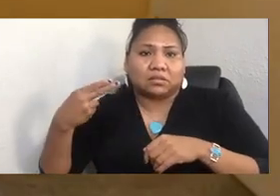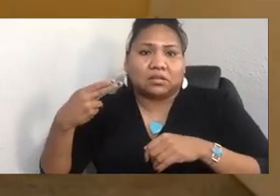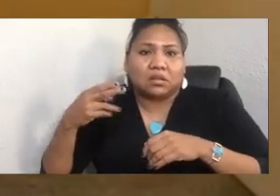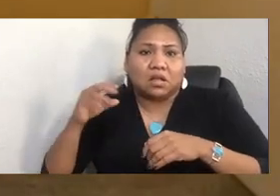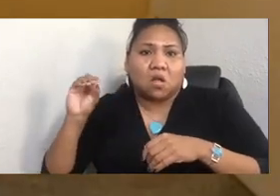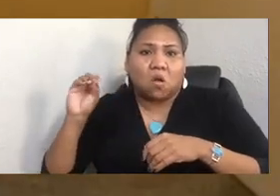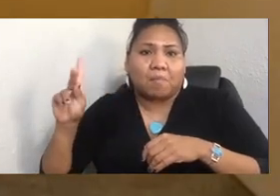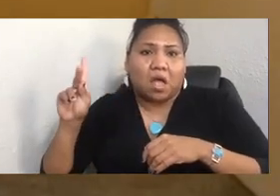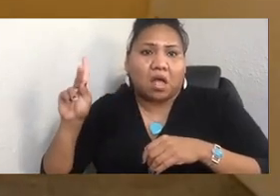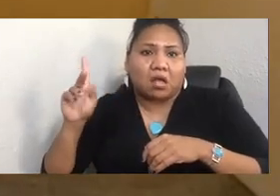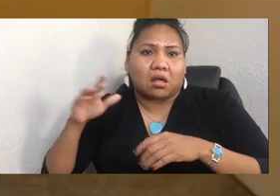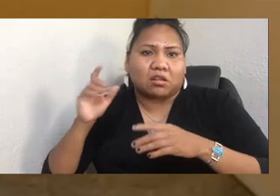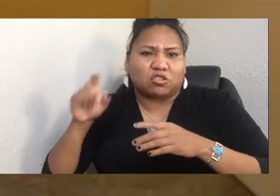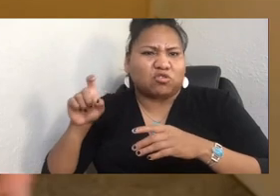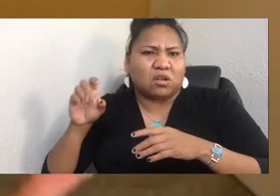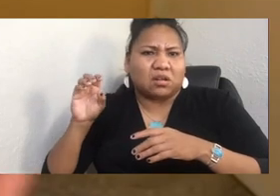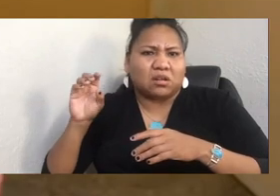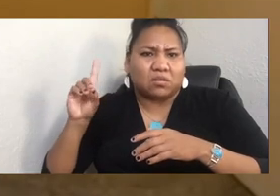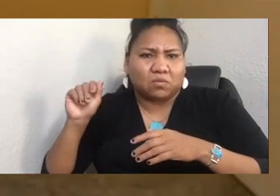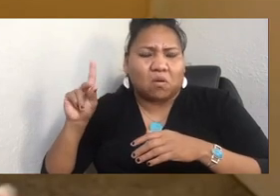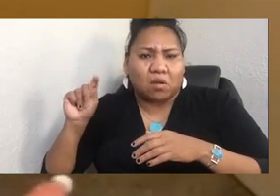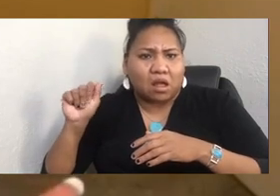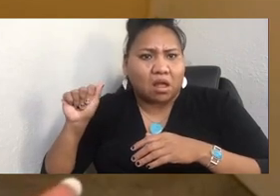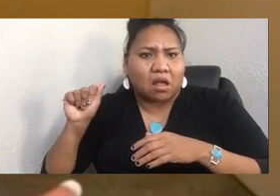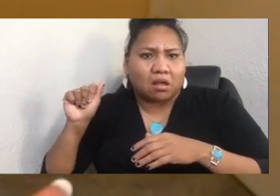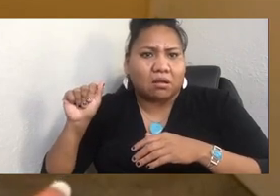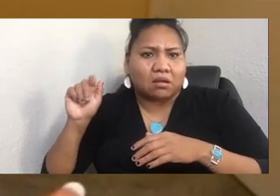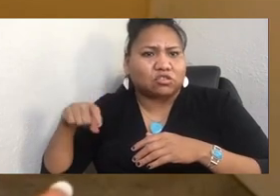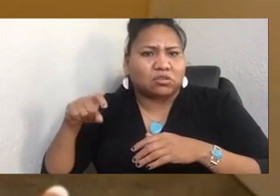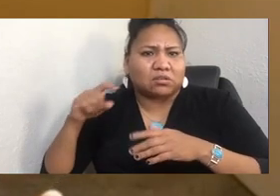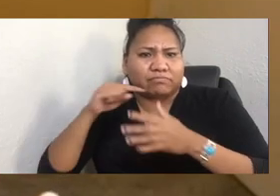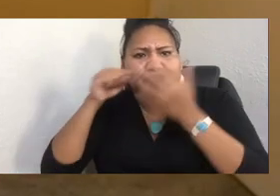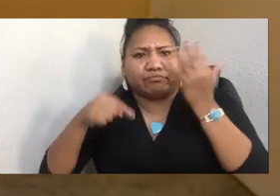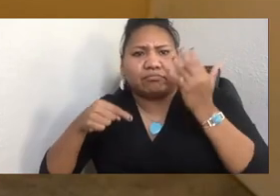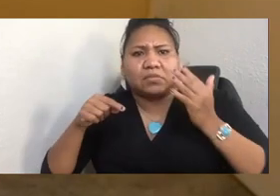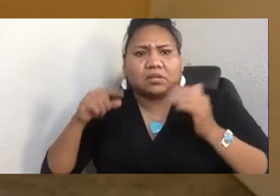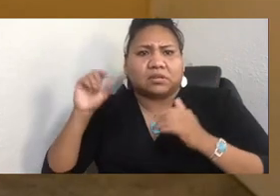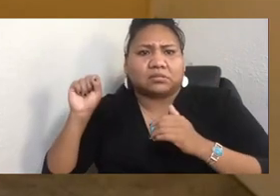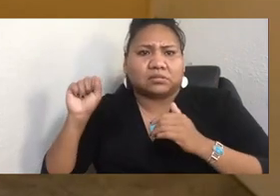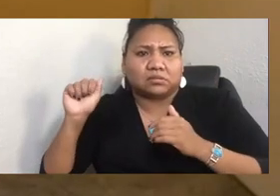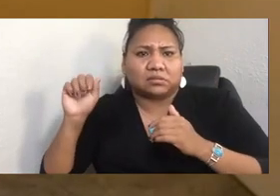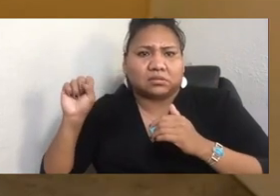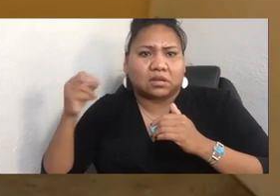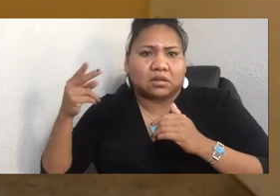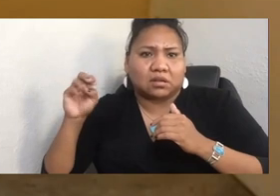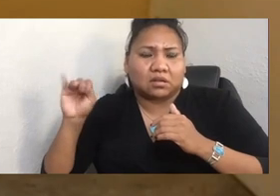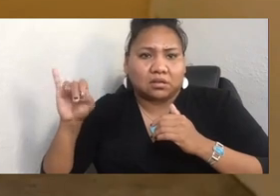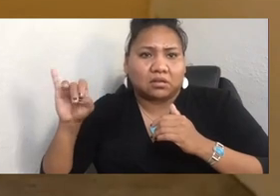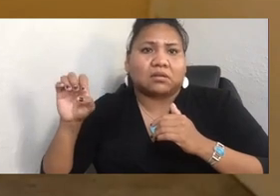Well, then I should probably also do Haudenosaunee. So then I searched online the number of tribes in the United States, which, at the time, was 562.